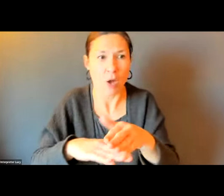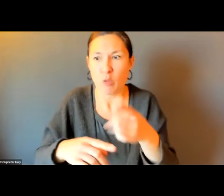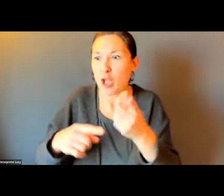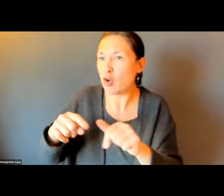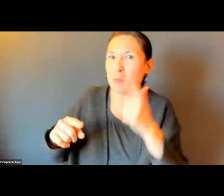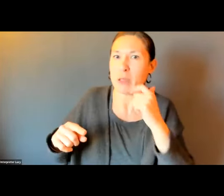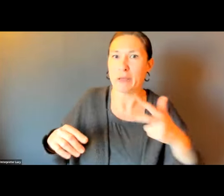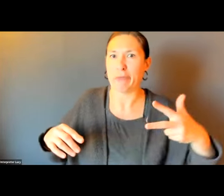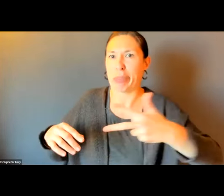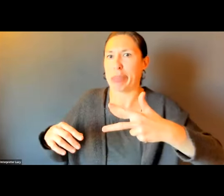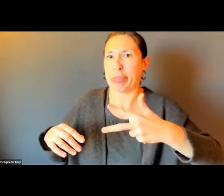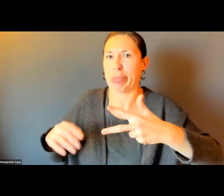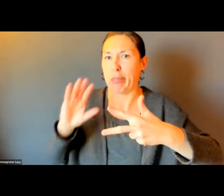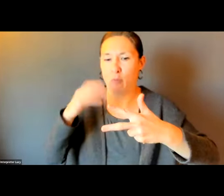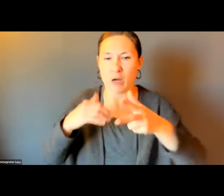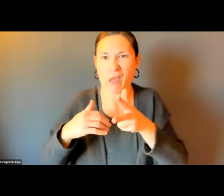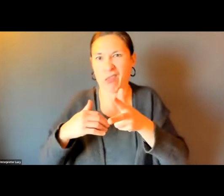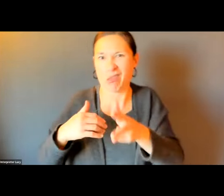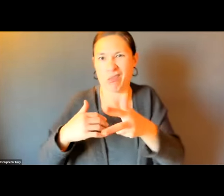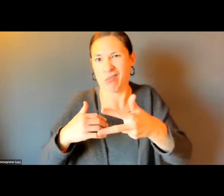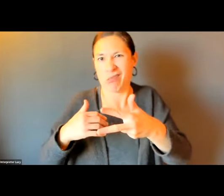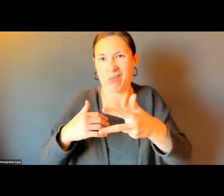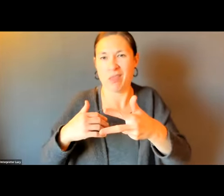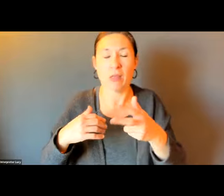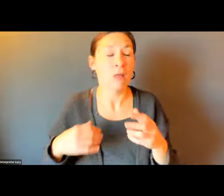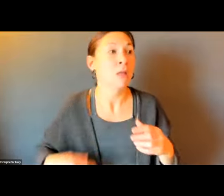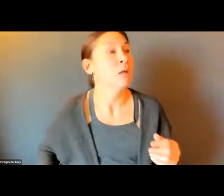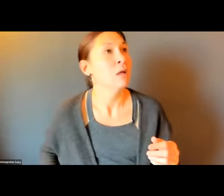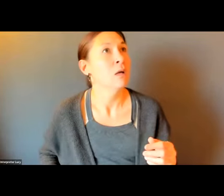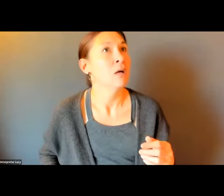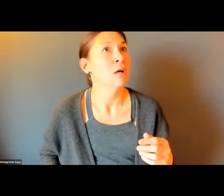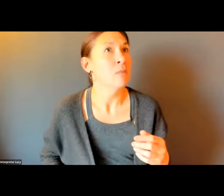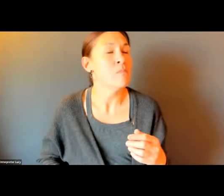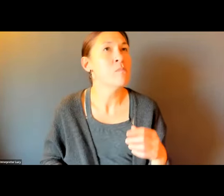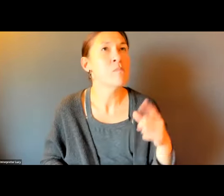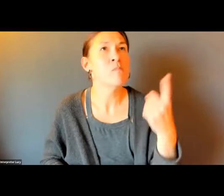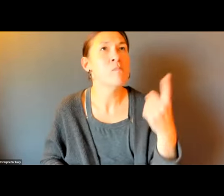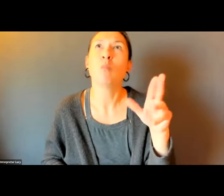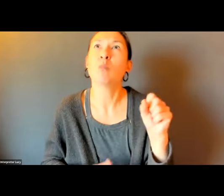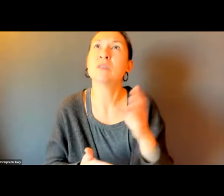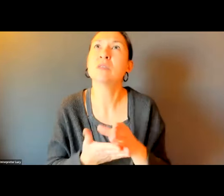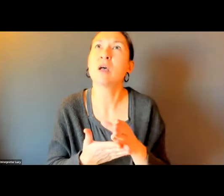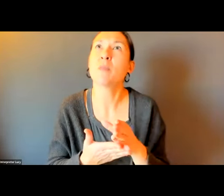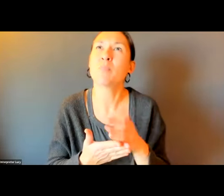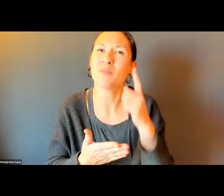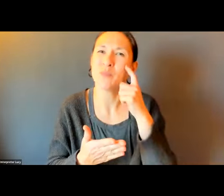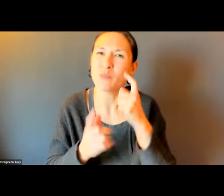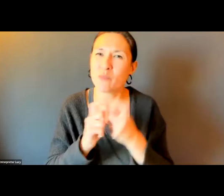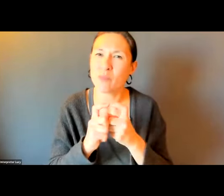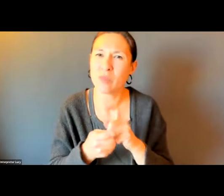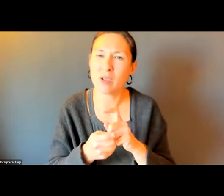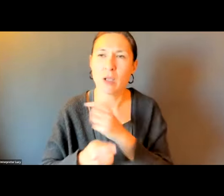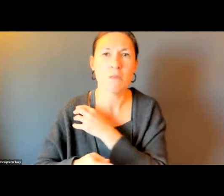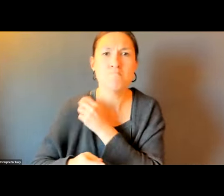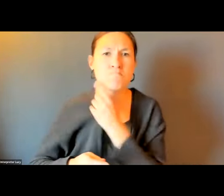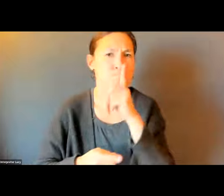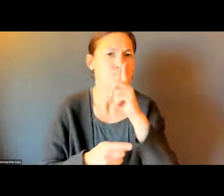WHATEVER REASON.